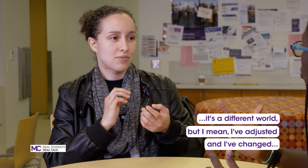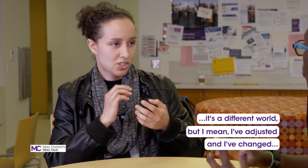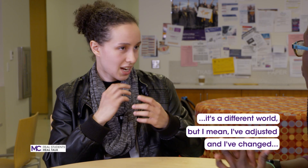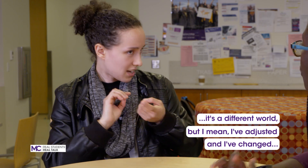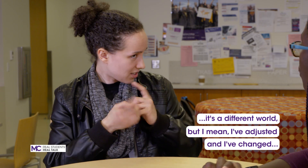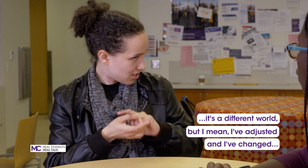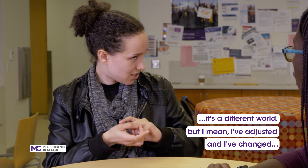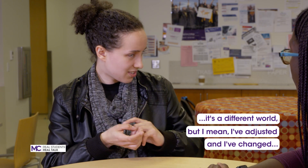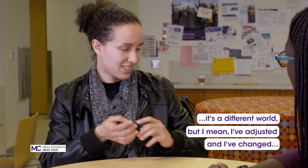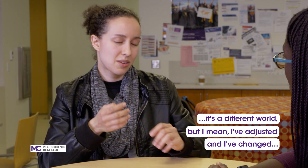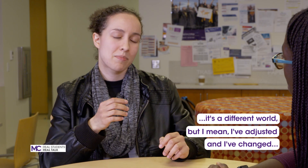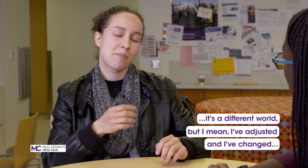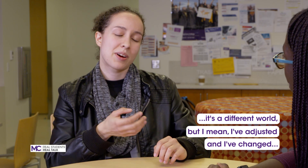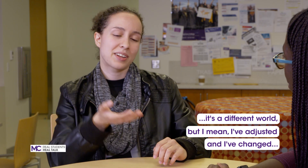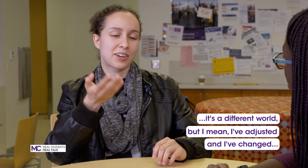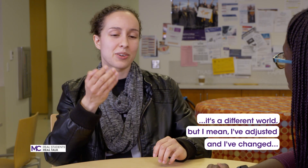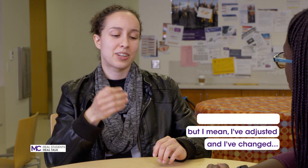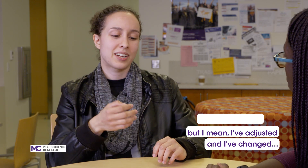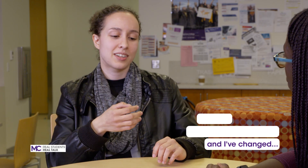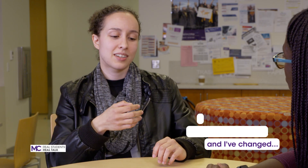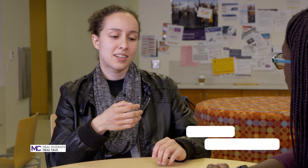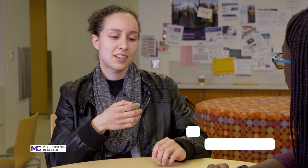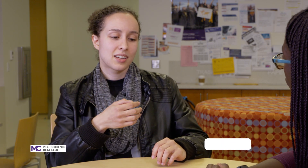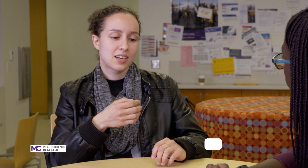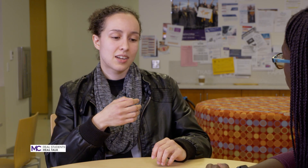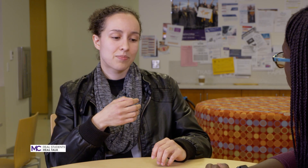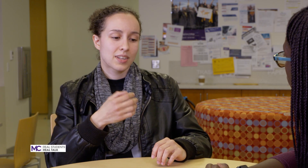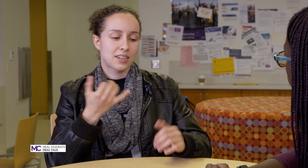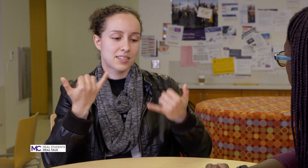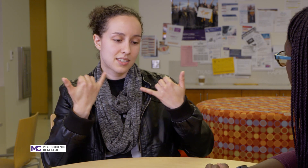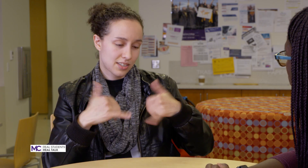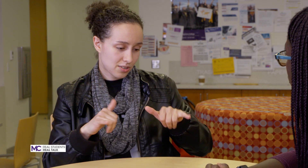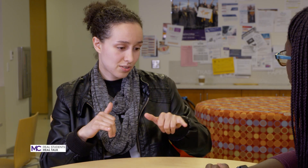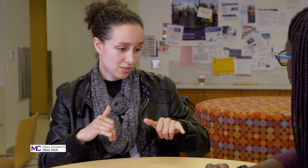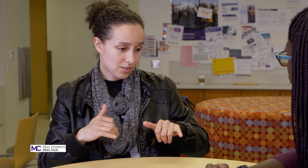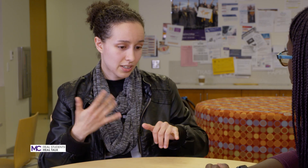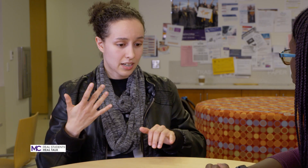changed but you know like I still like I